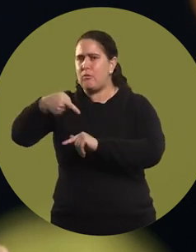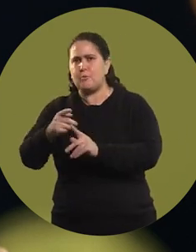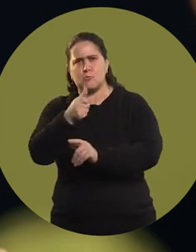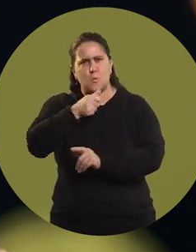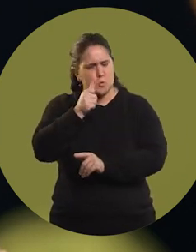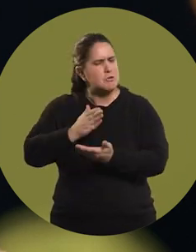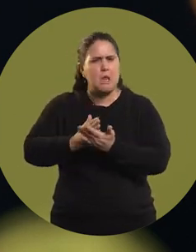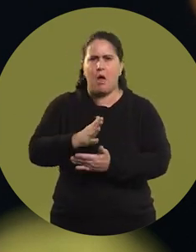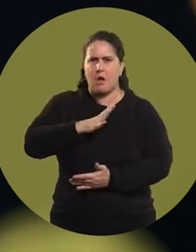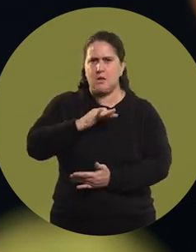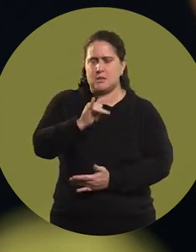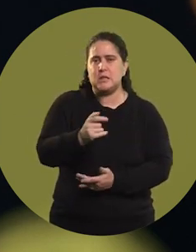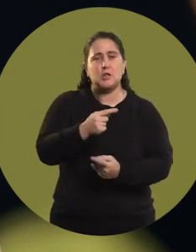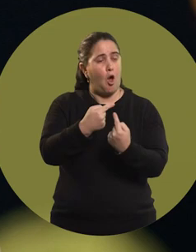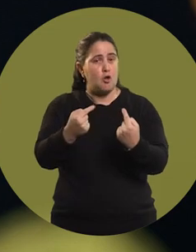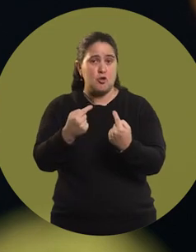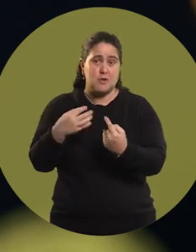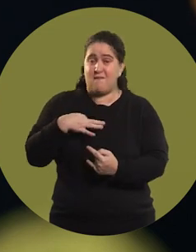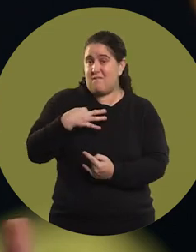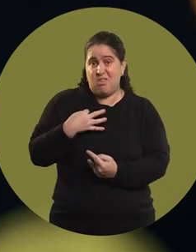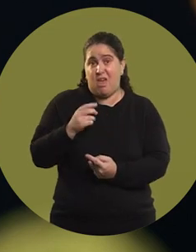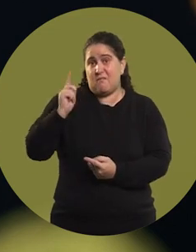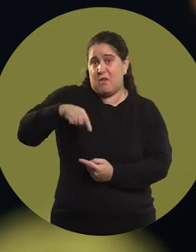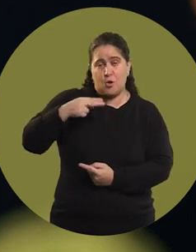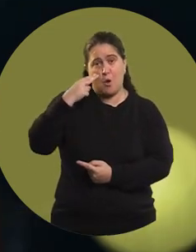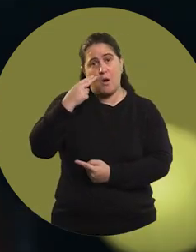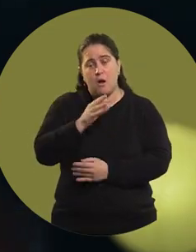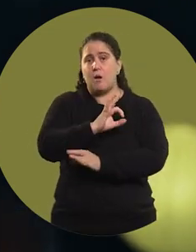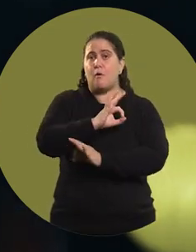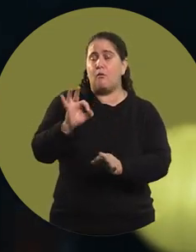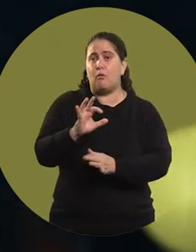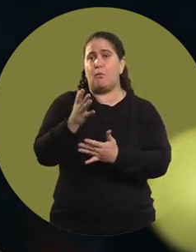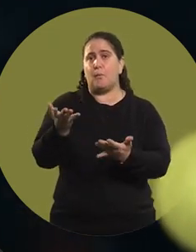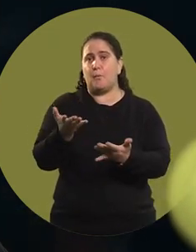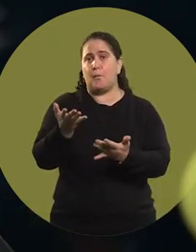everything that happens to us throughout our lives, whether